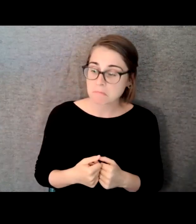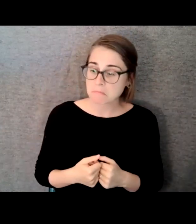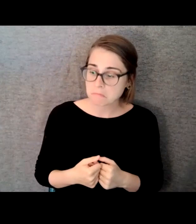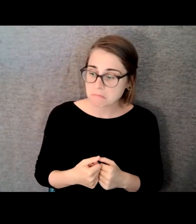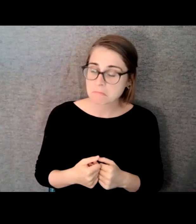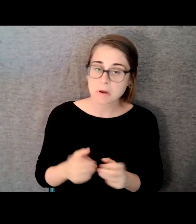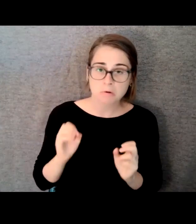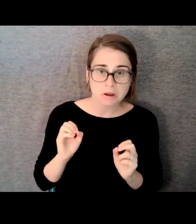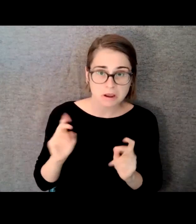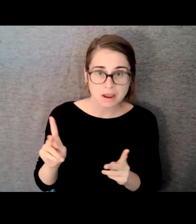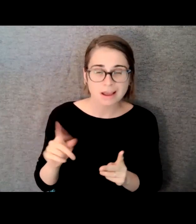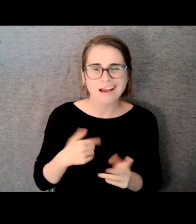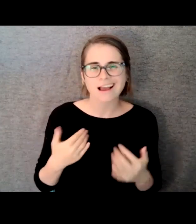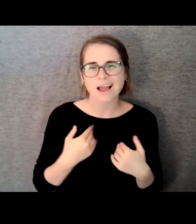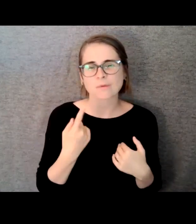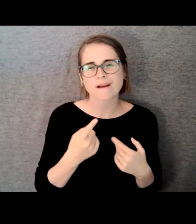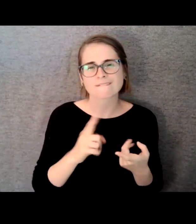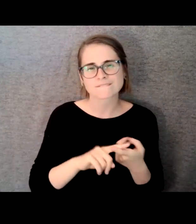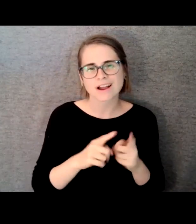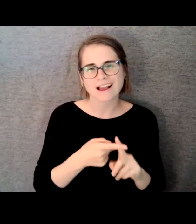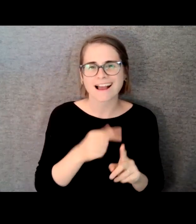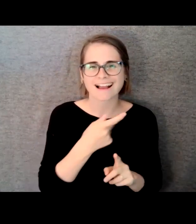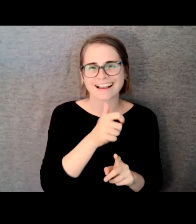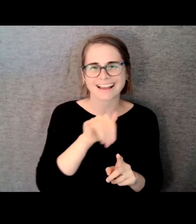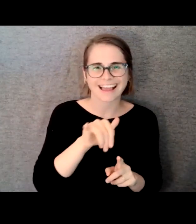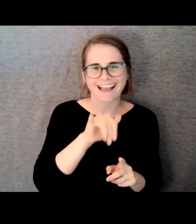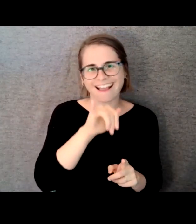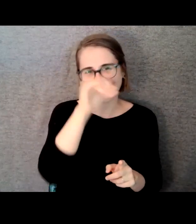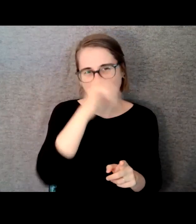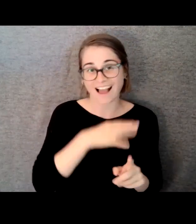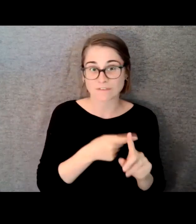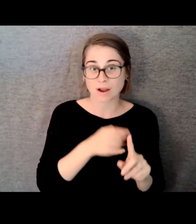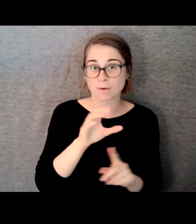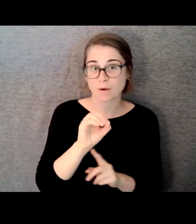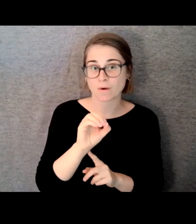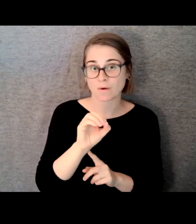who was a gay guy from Oklahoma who called himself local Oklahomo I thought that was